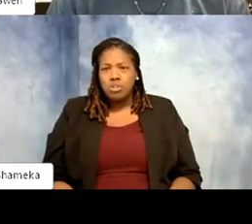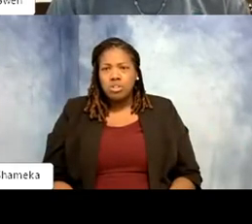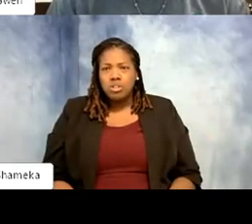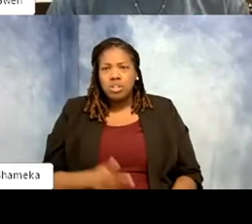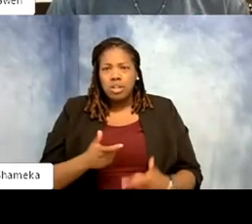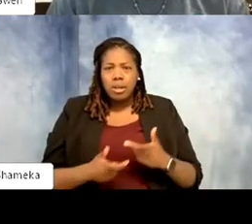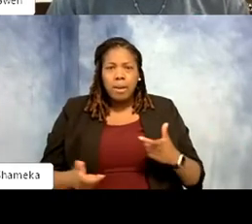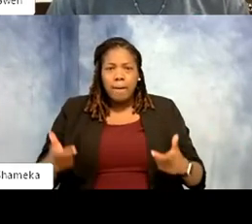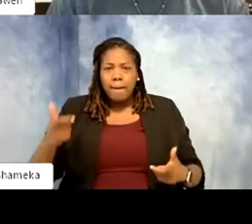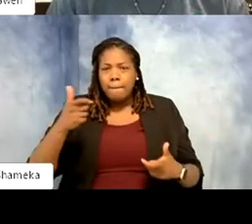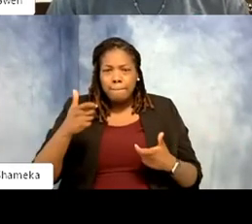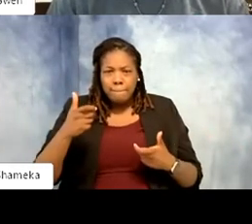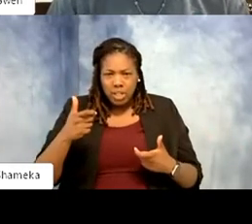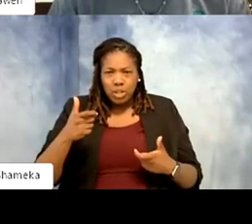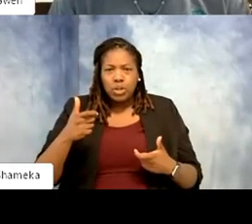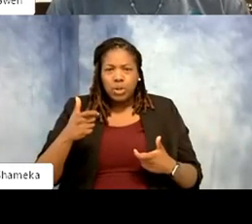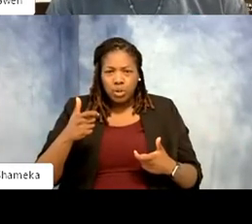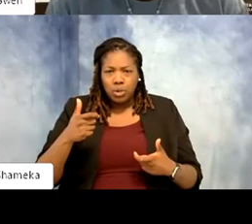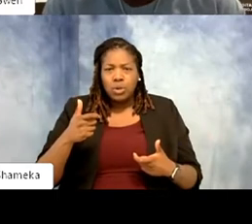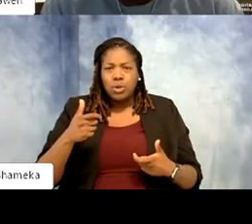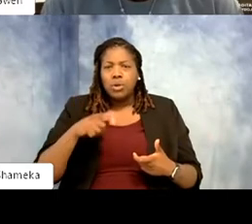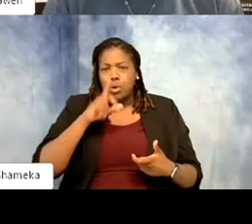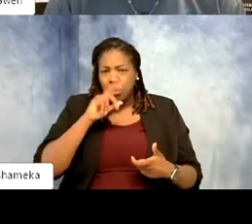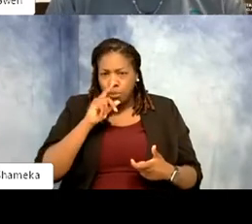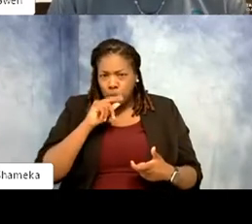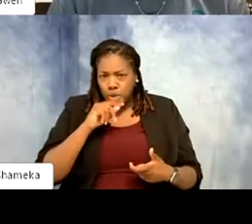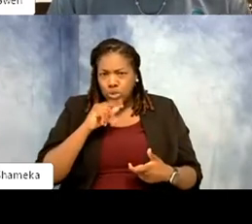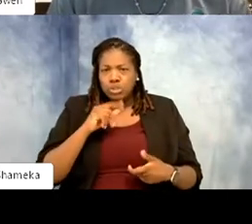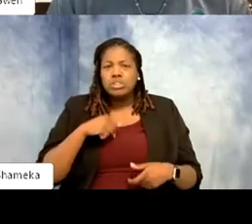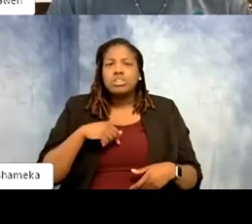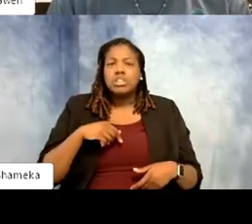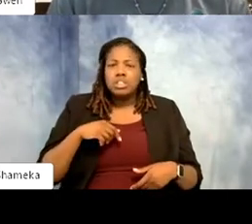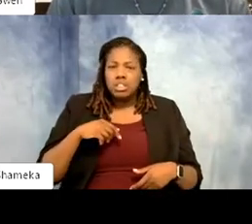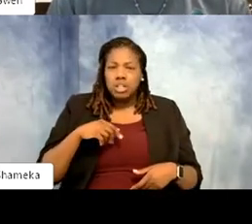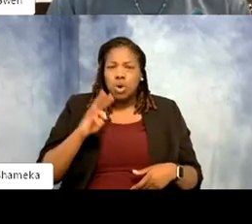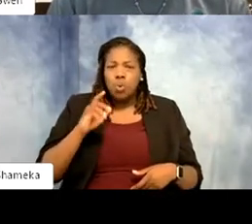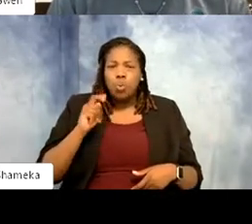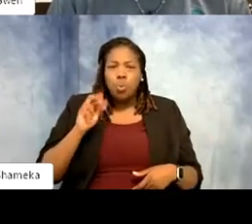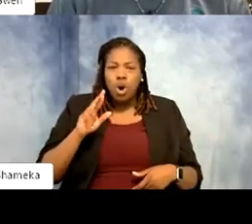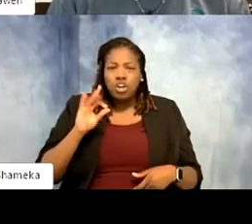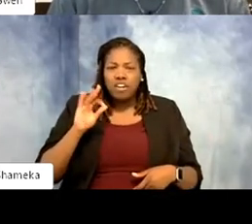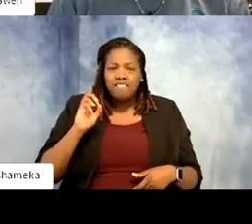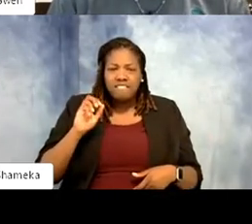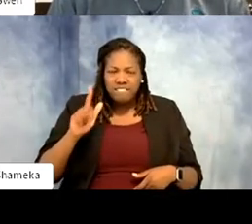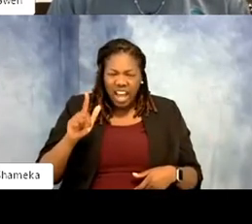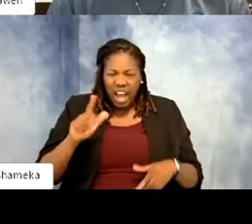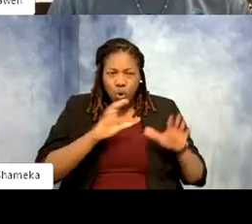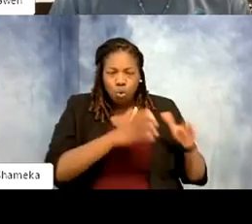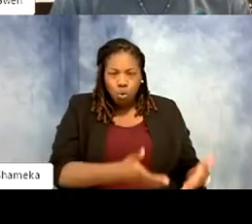collection. We had a bigger bird of prey collection. We just had so many birds. We had pelicans, we had,